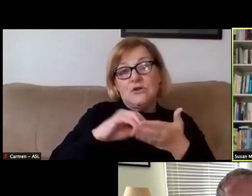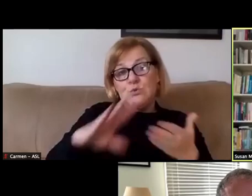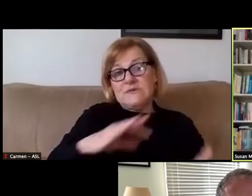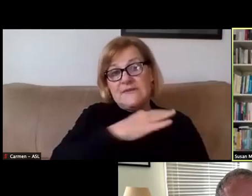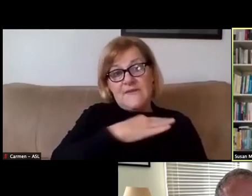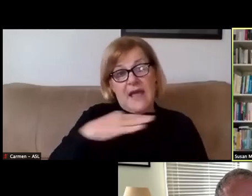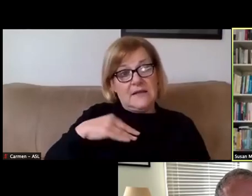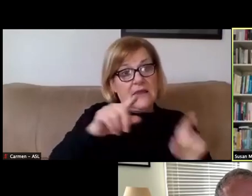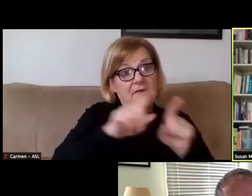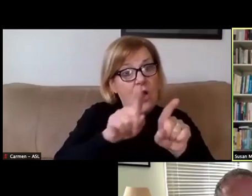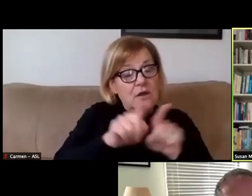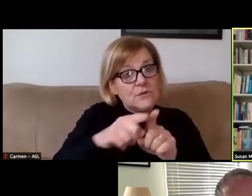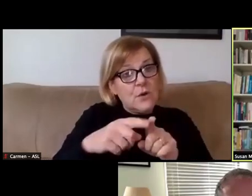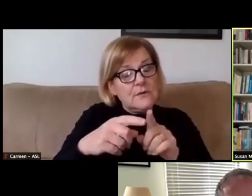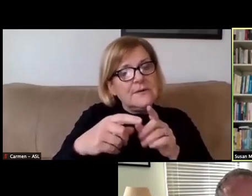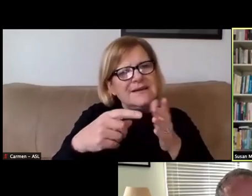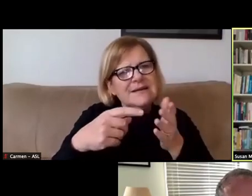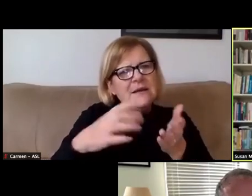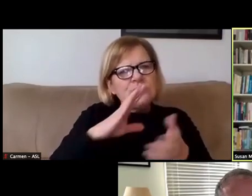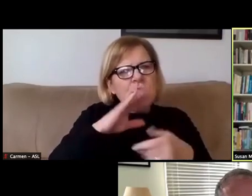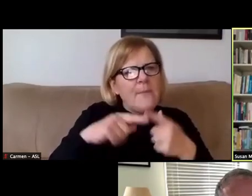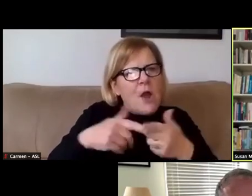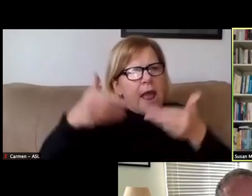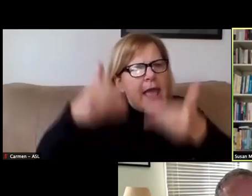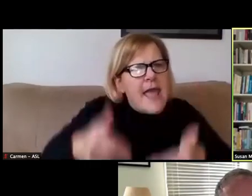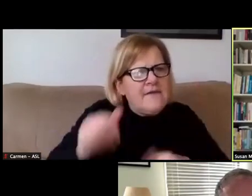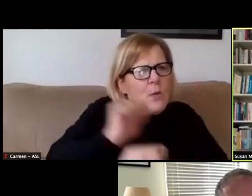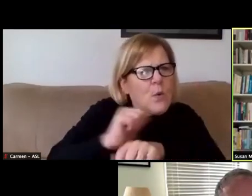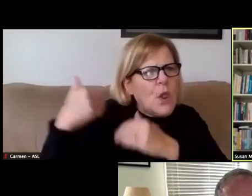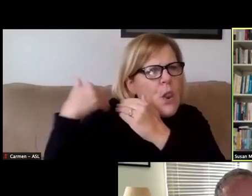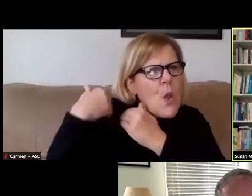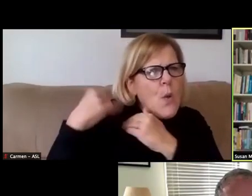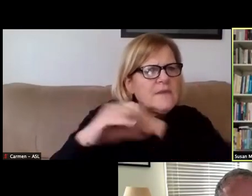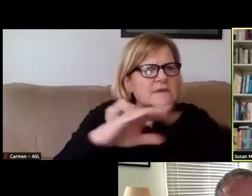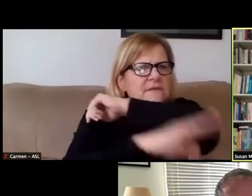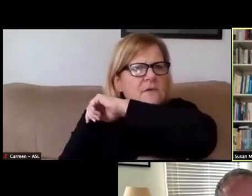have also described a heavier workload this fall. There seemed to be many reasons for this.